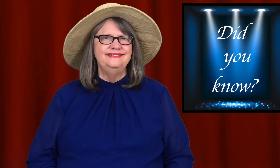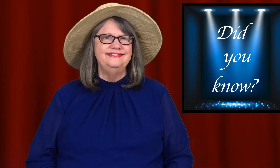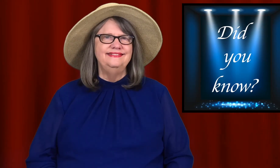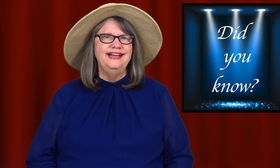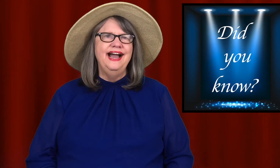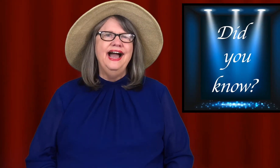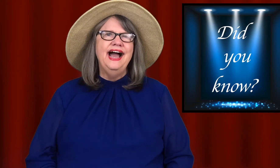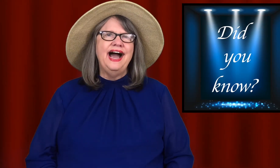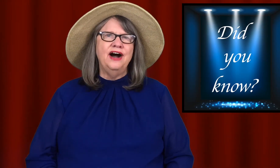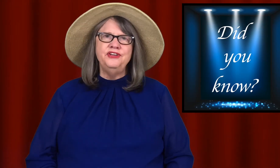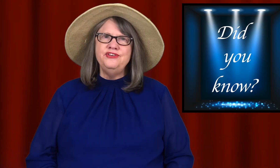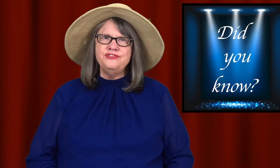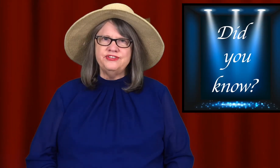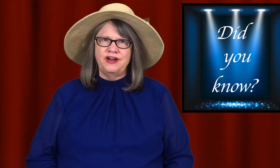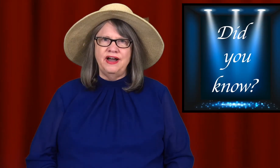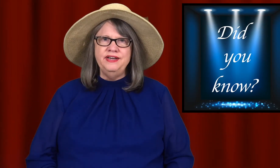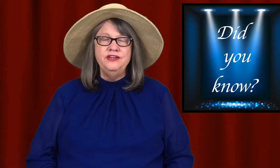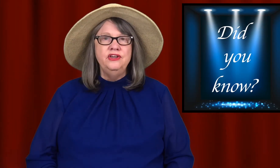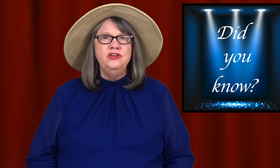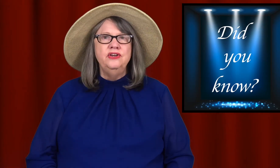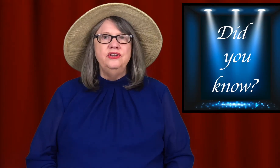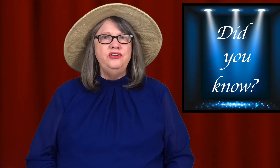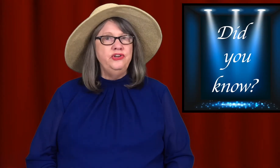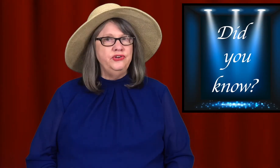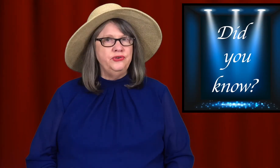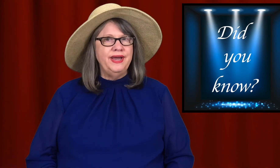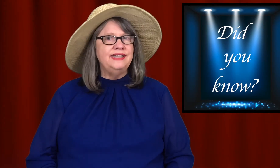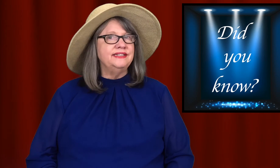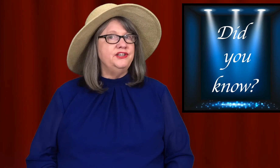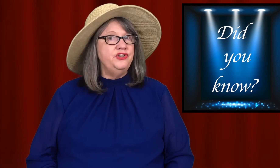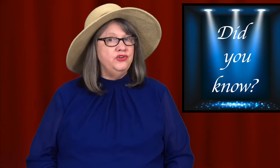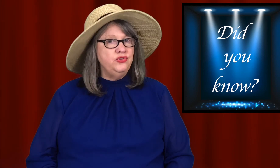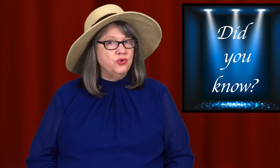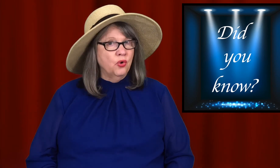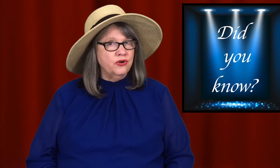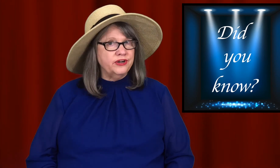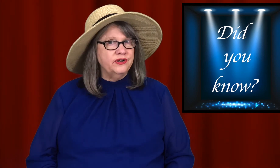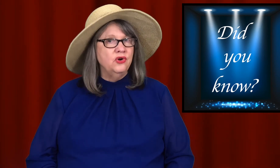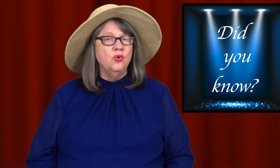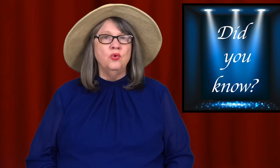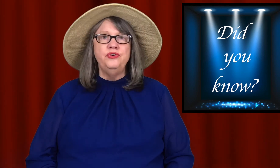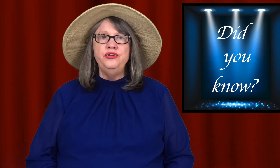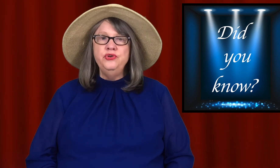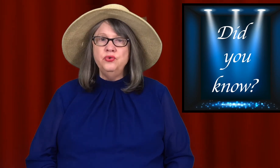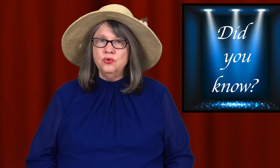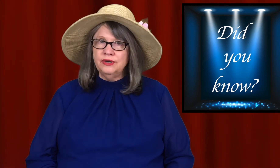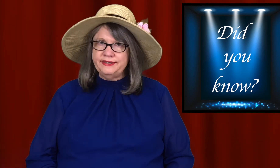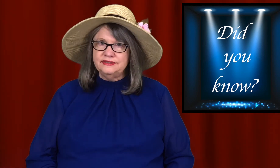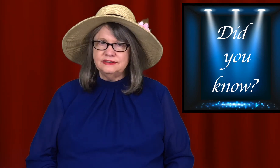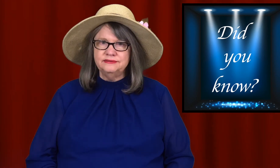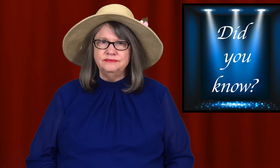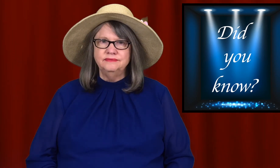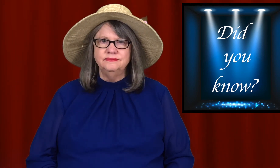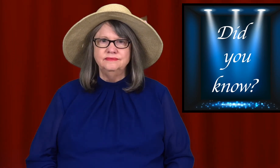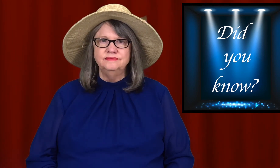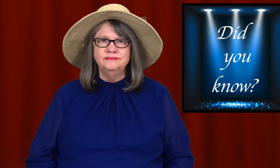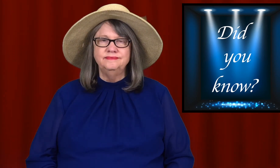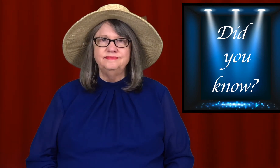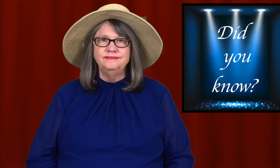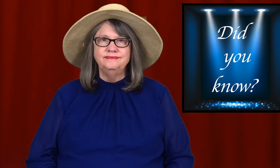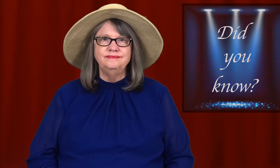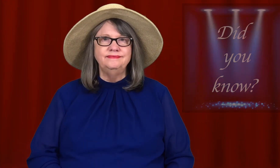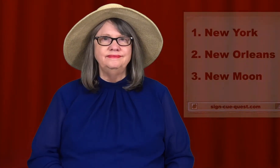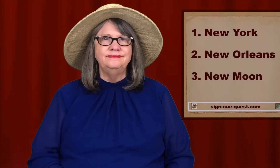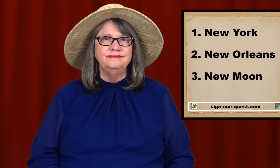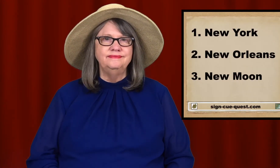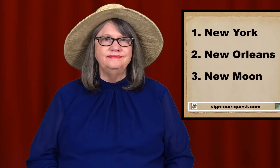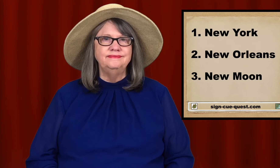How do you sign NEW, as in NEW-YORK or NEW-ORLEANS?